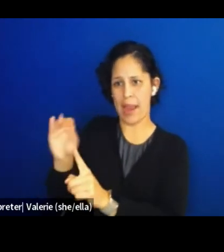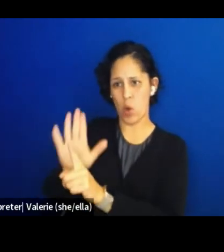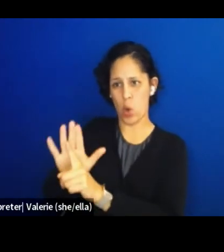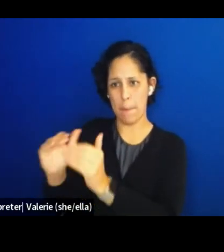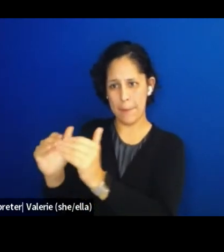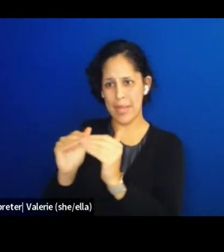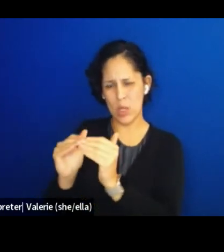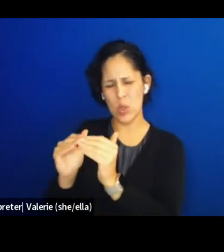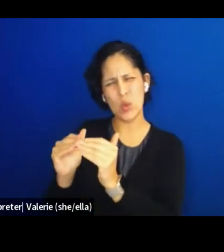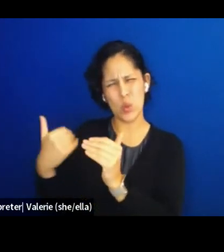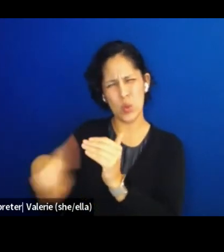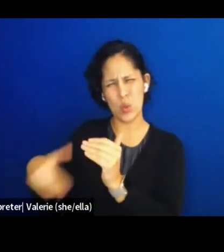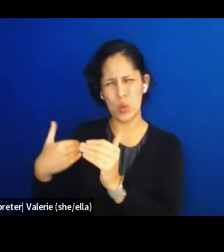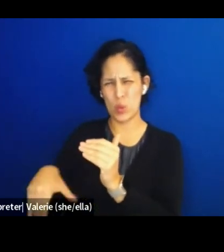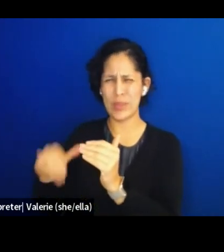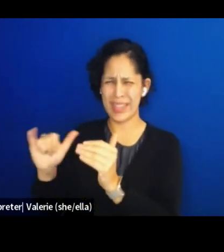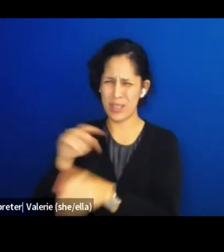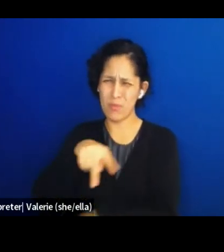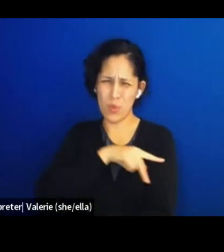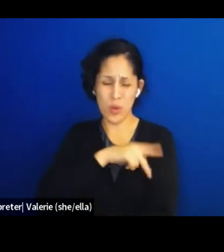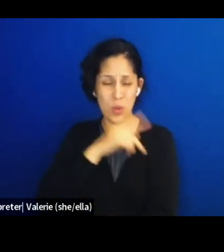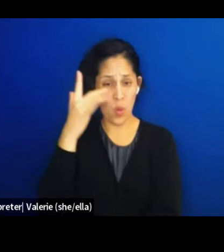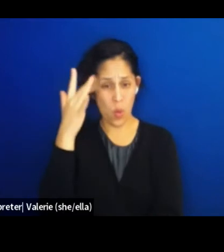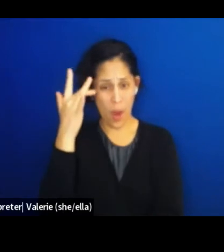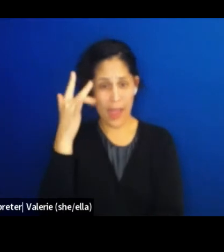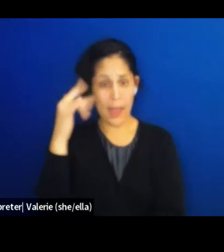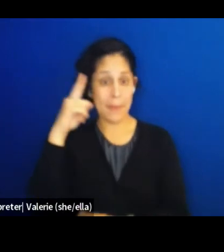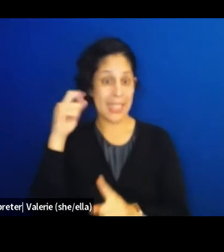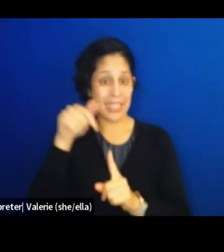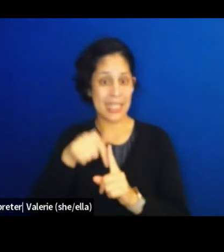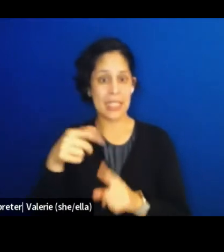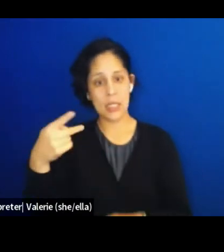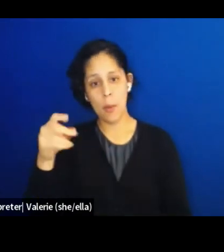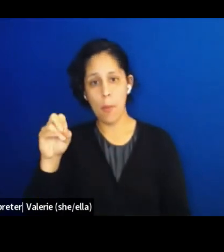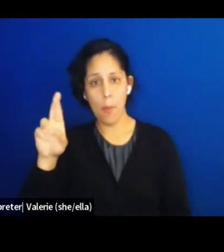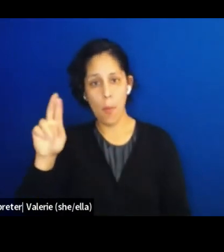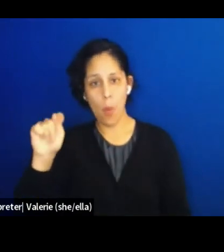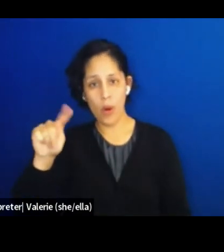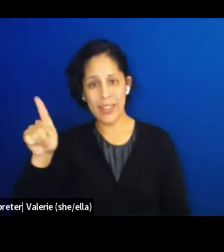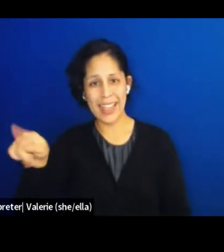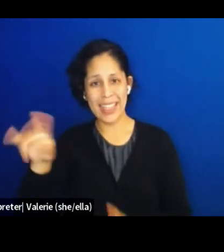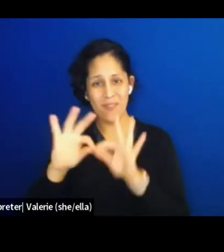is a kind of Portes family, or the Portes family reunion as two of the brilliant speakers.